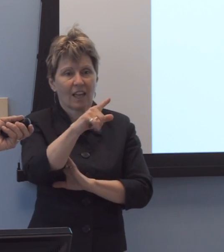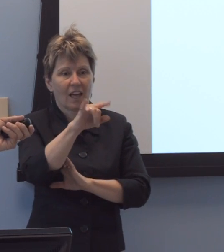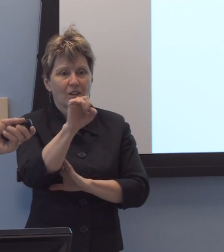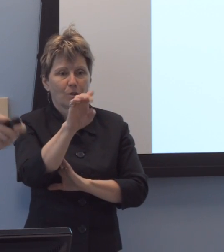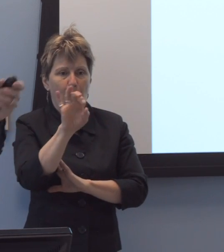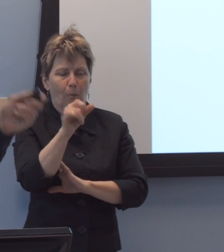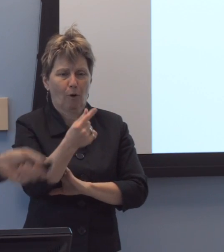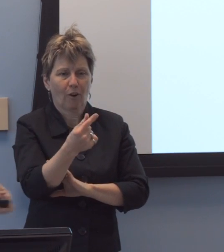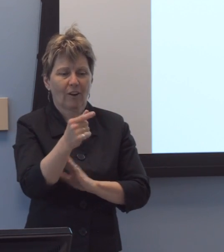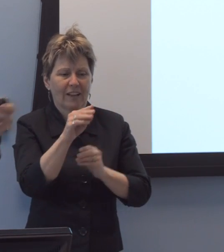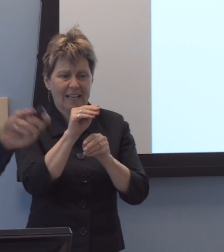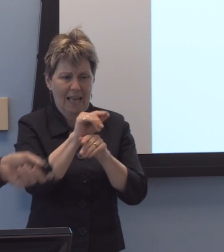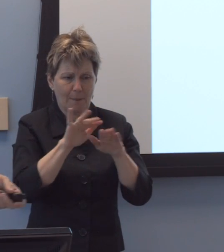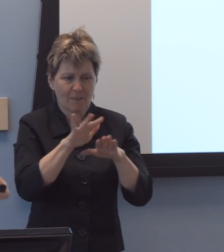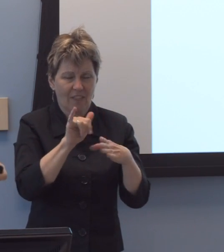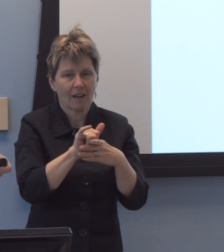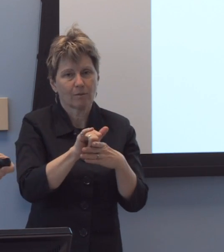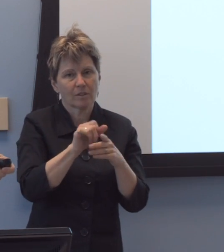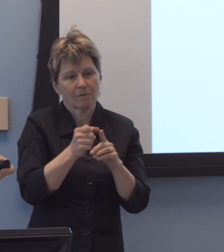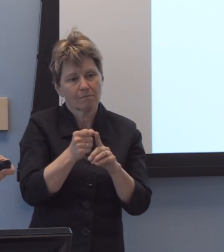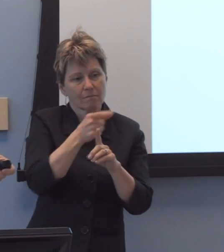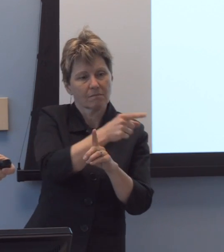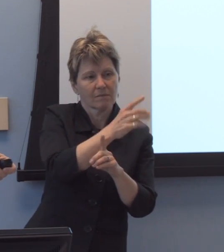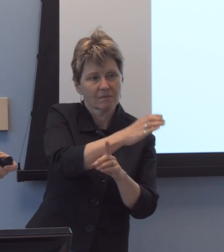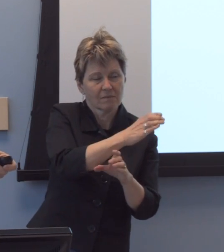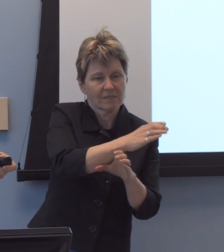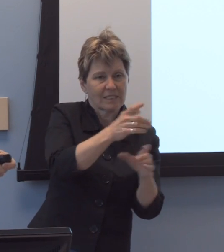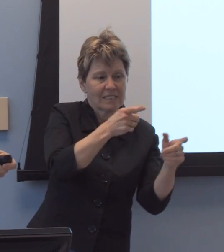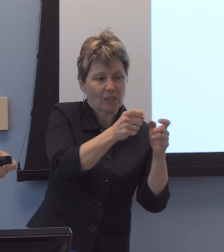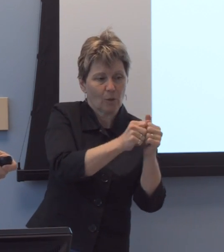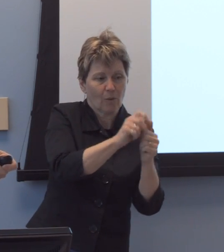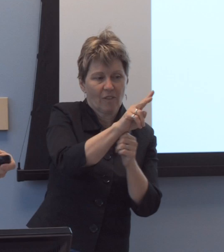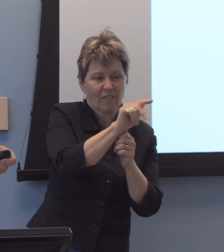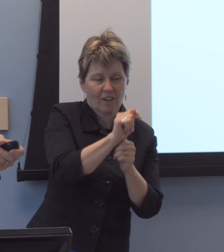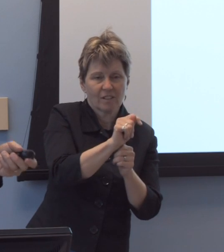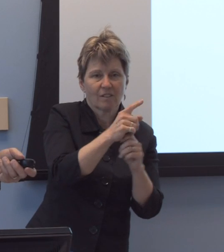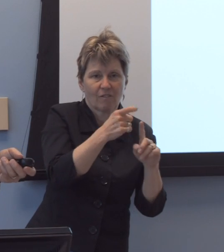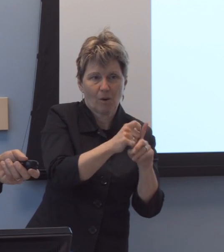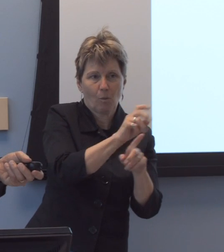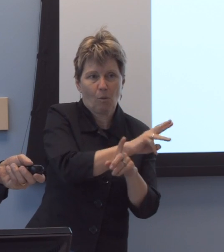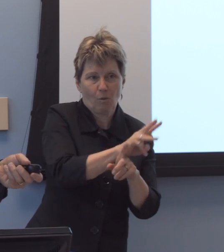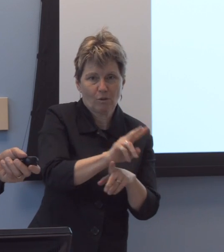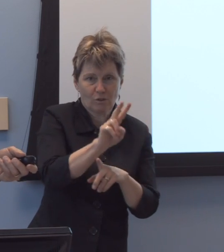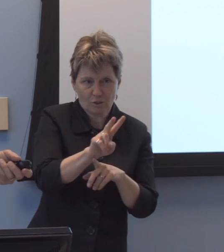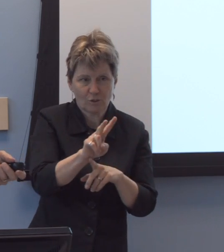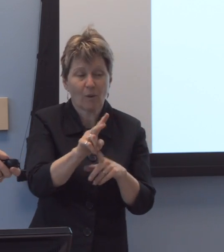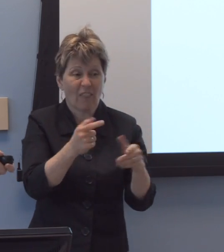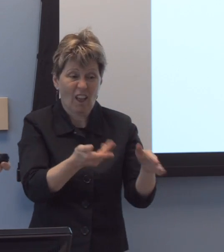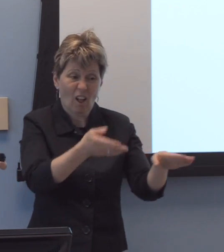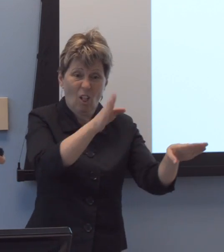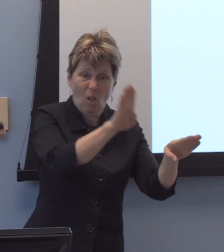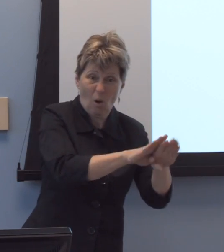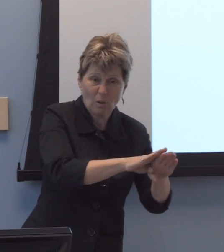which was a satellite to deal with the number of veterans coming back from World War II with a-uh, an-with GI funding,